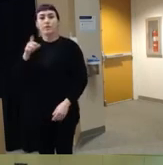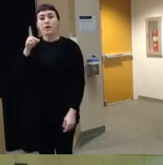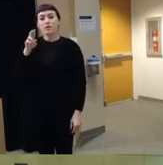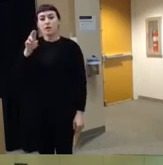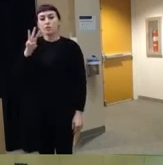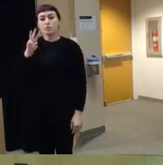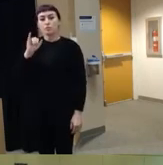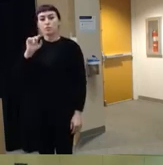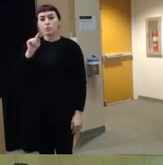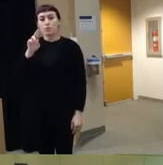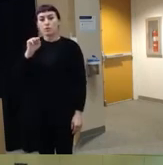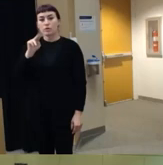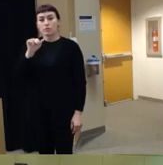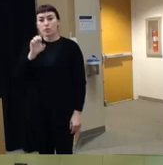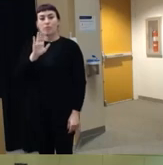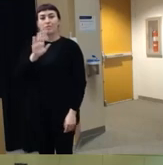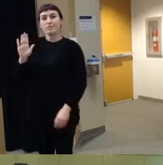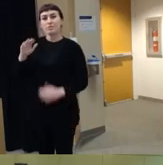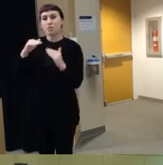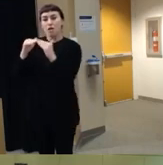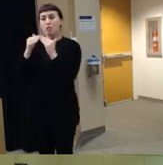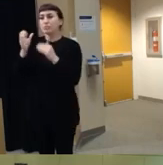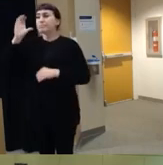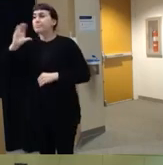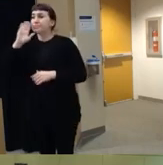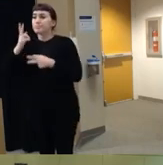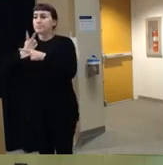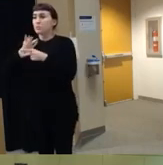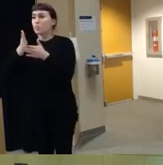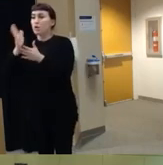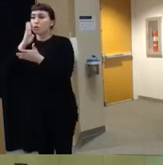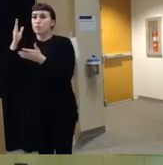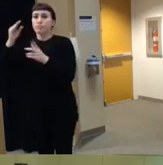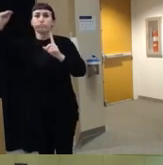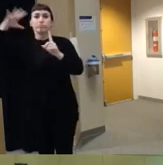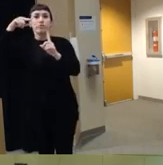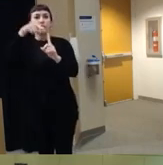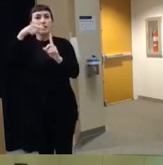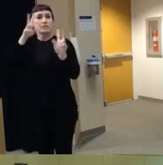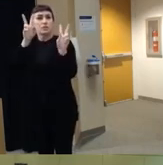were really looking for a way to um kind of bring attention to the issue of firearm death